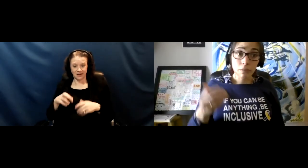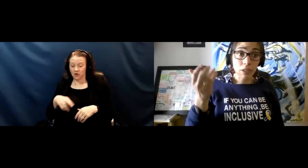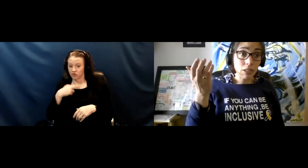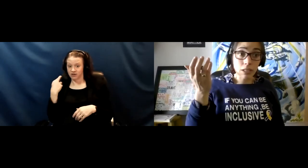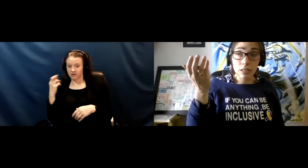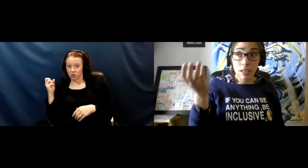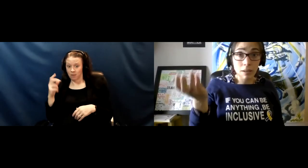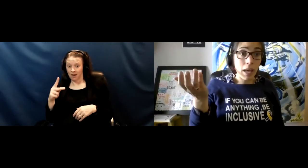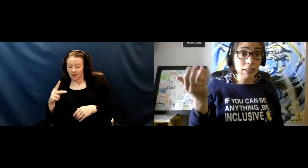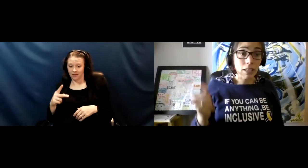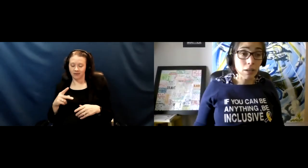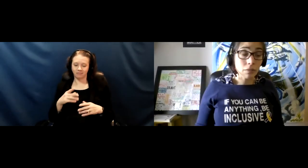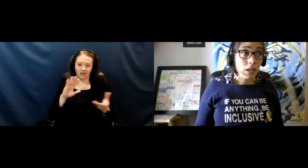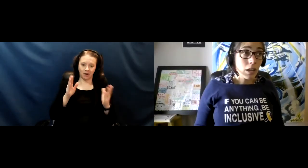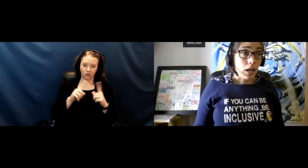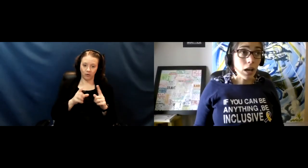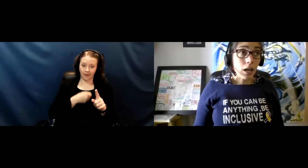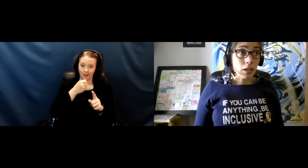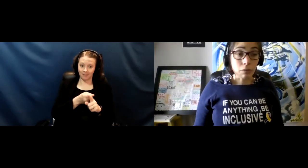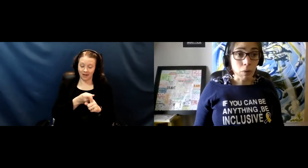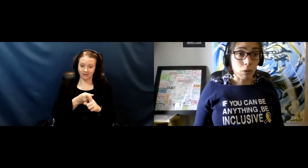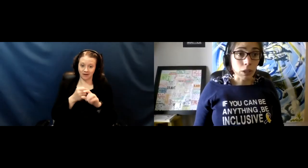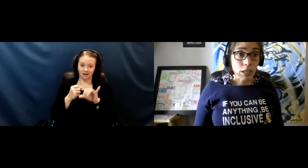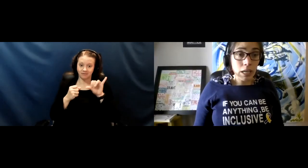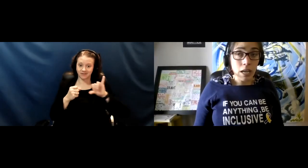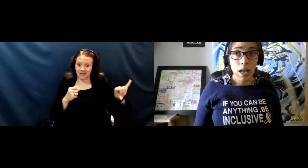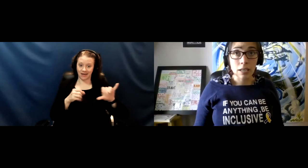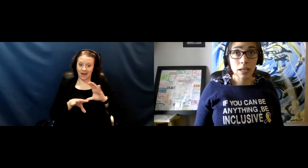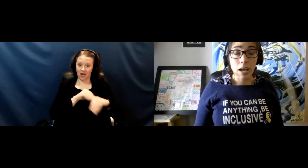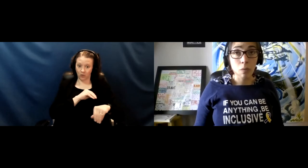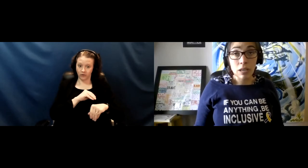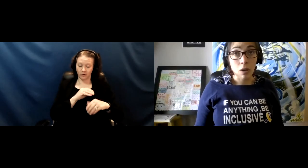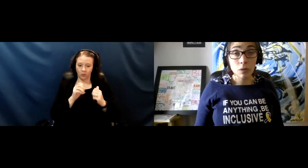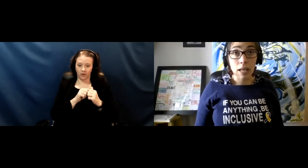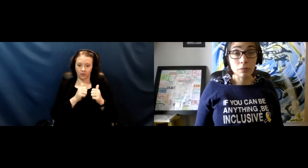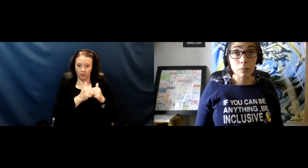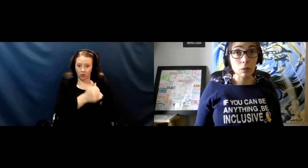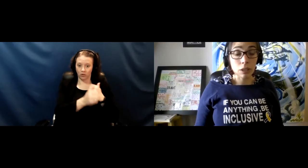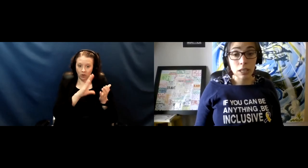versus the impacts of remote learning. And we know that remote learning